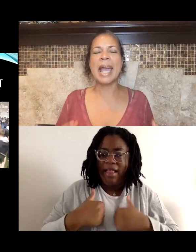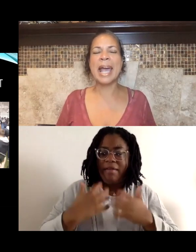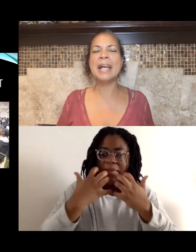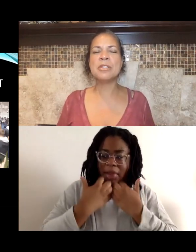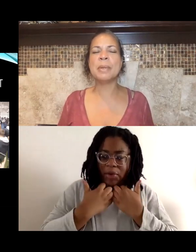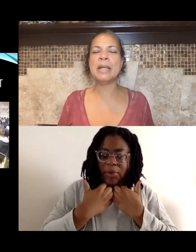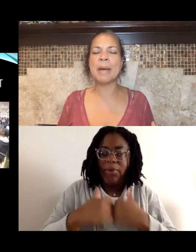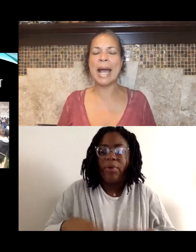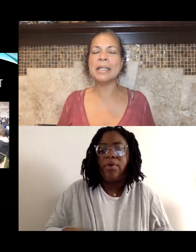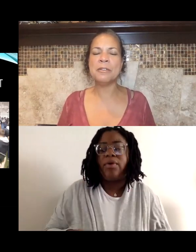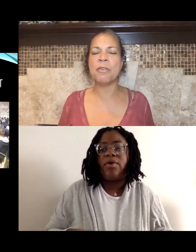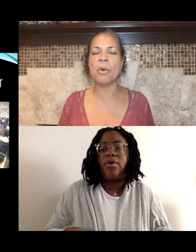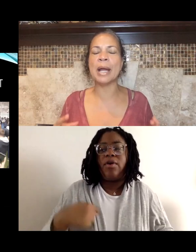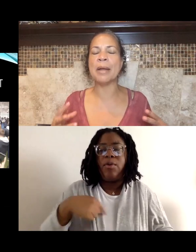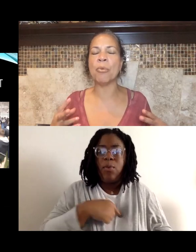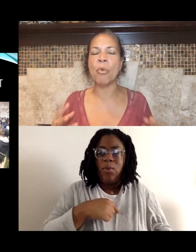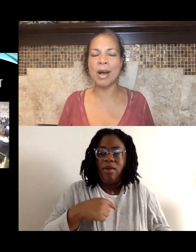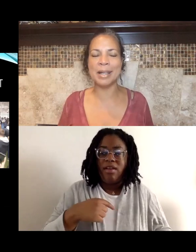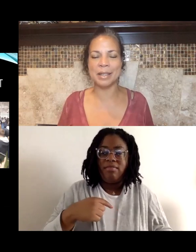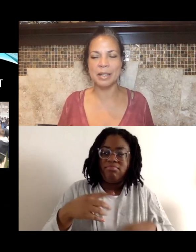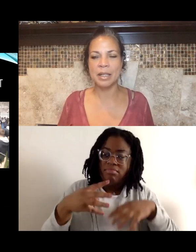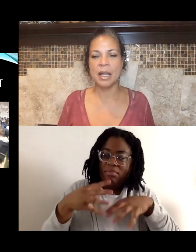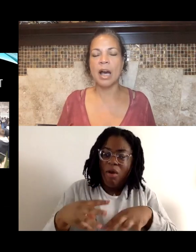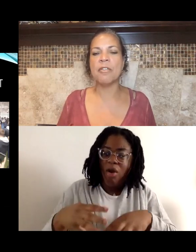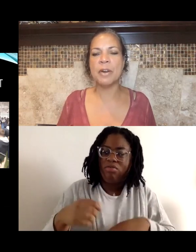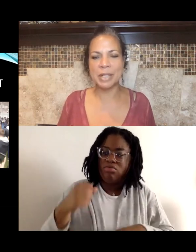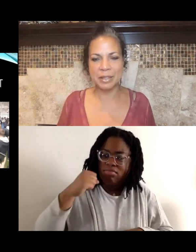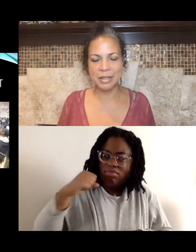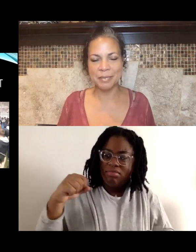as we rallied for, and won a verdict,